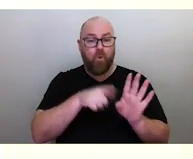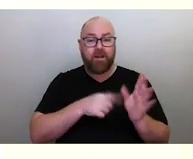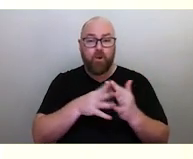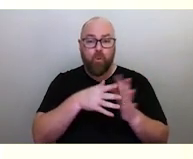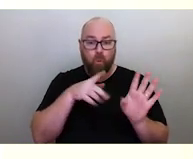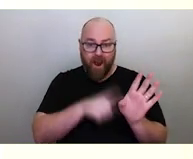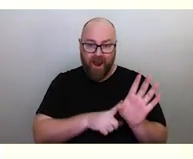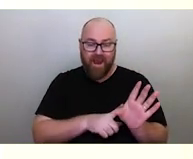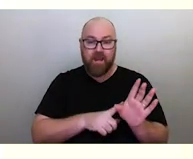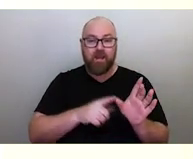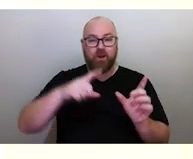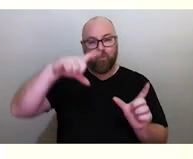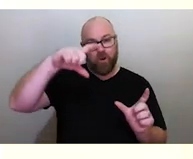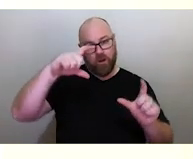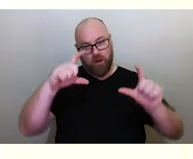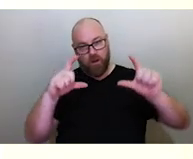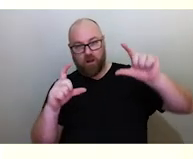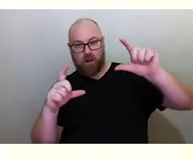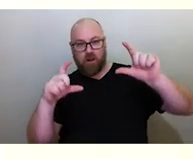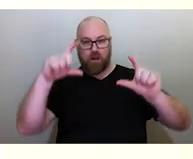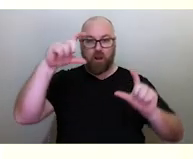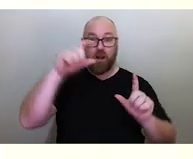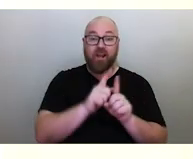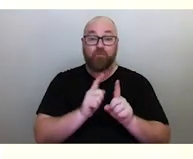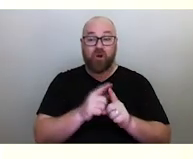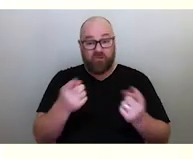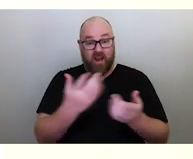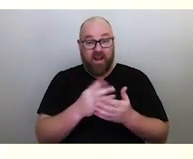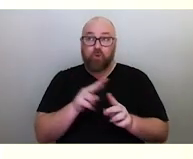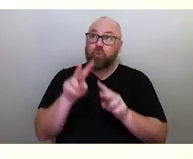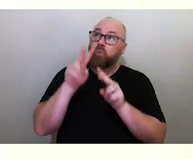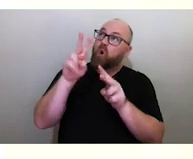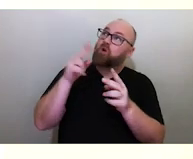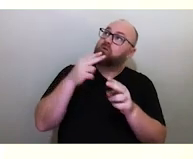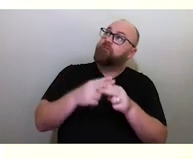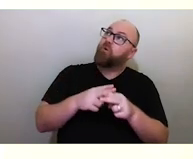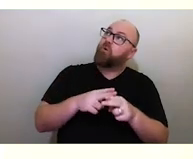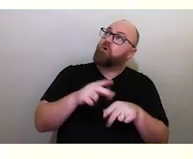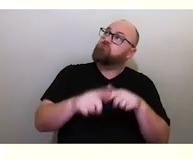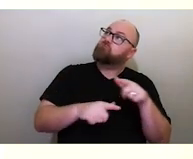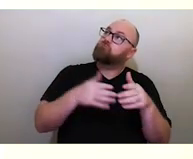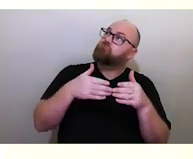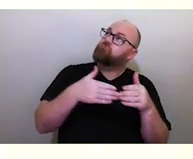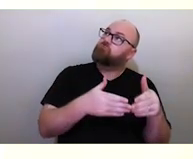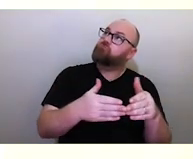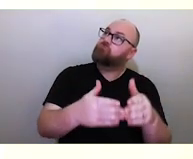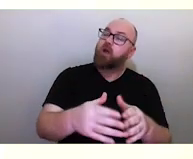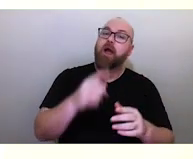And this can tell you about how to navigate across space and how to predict the ocean currents